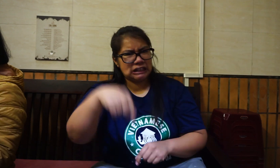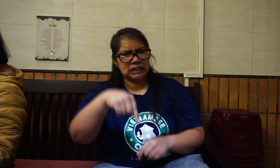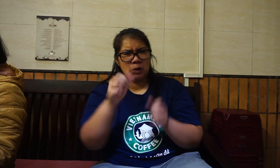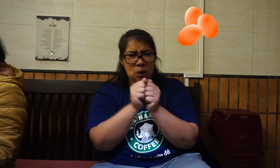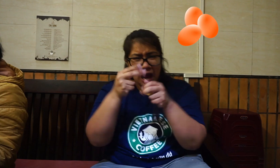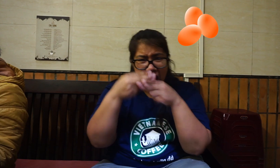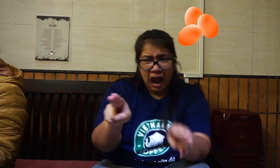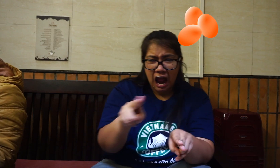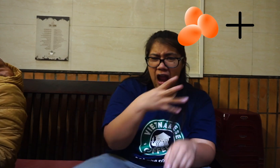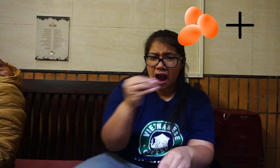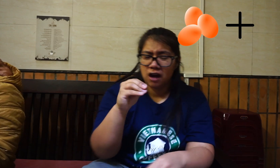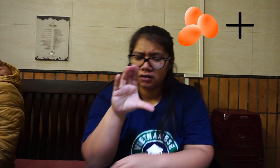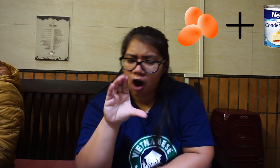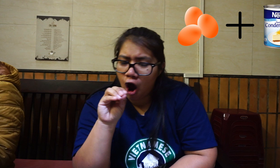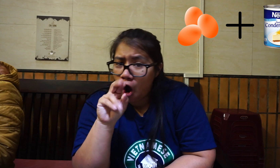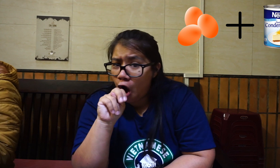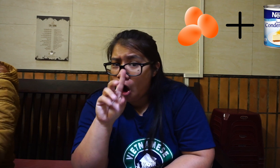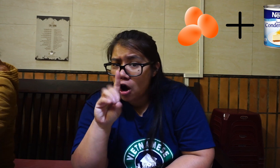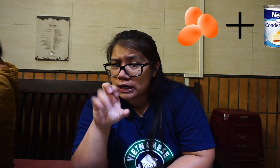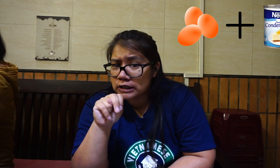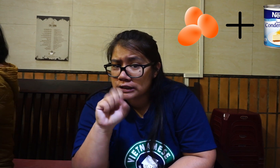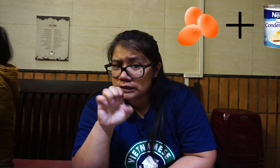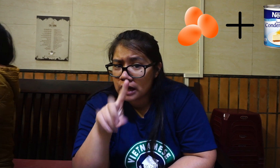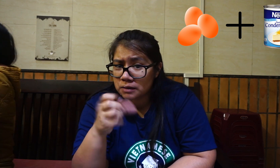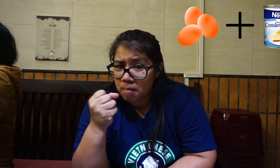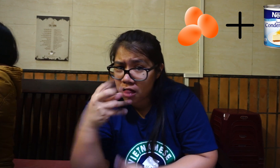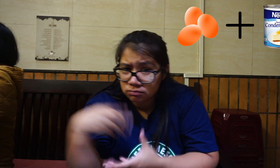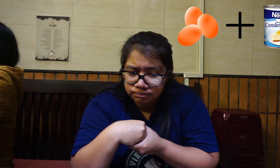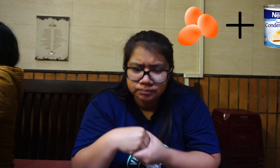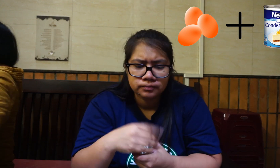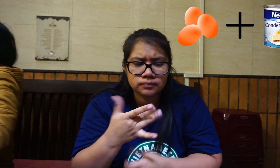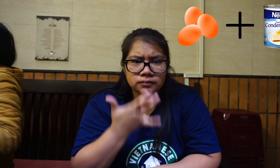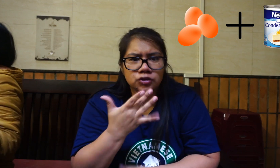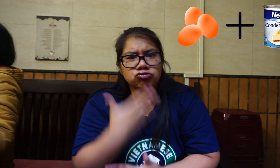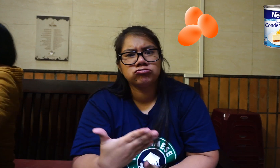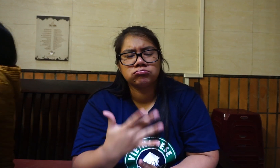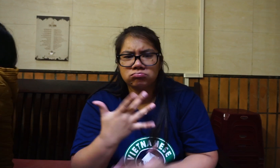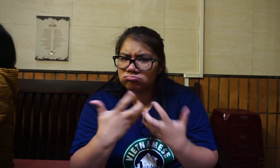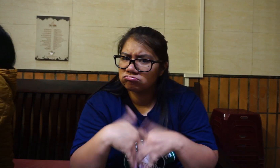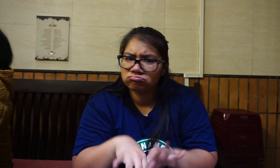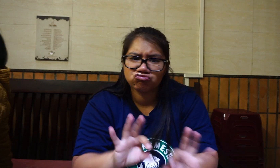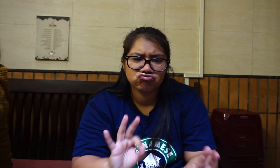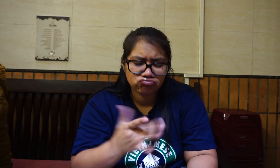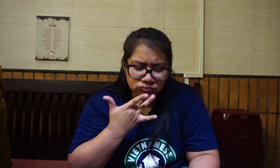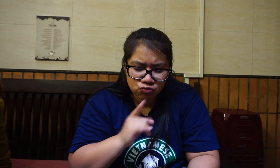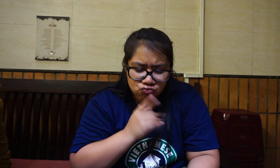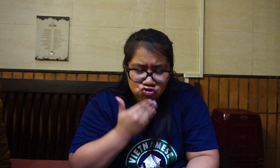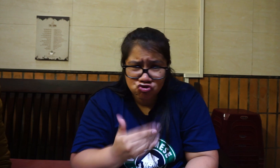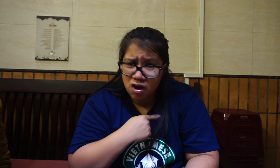But with egg and condensed milk in it It tastes good It goes so well together It tastes really good